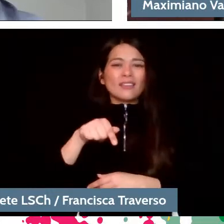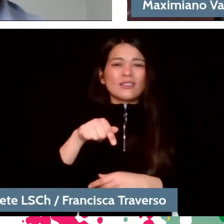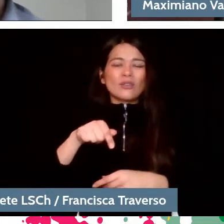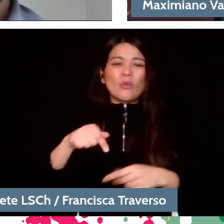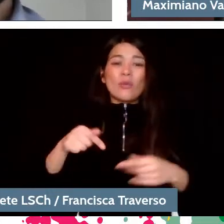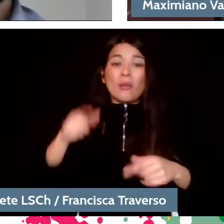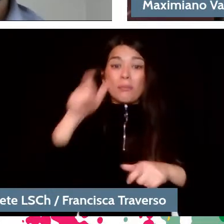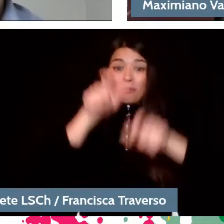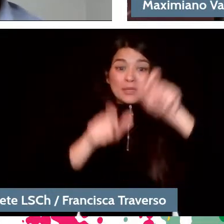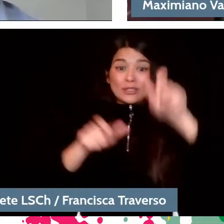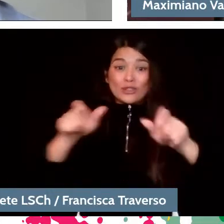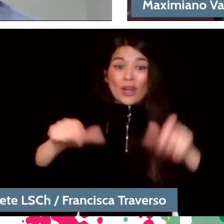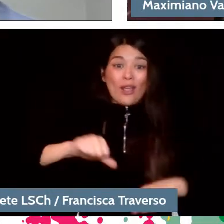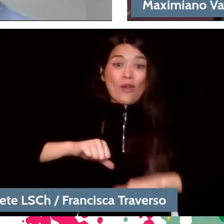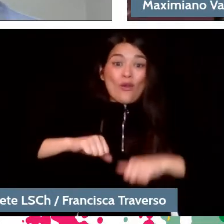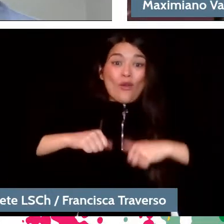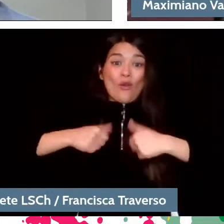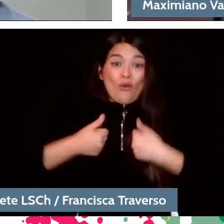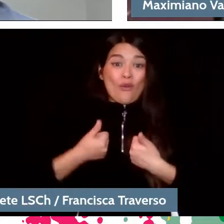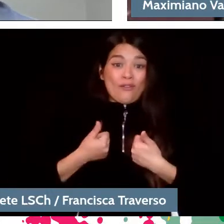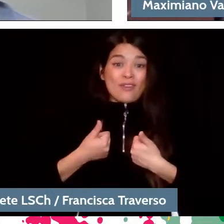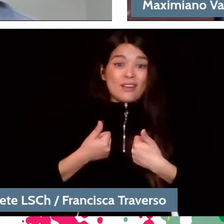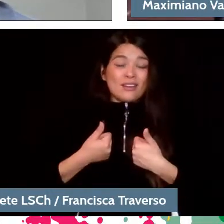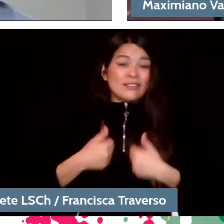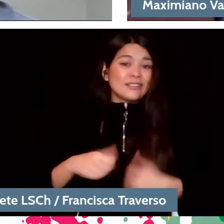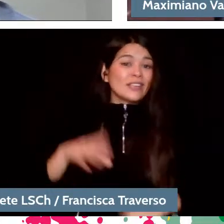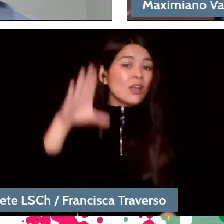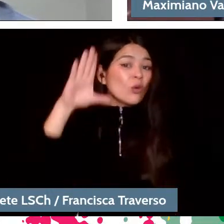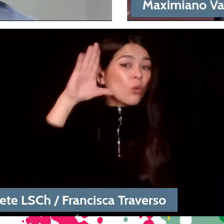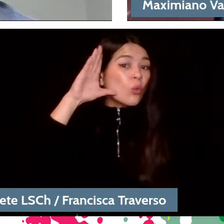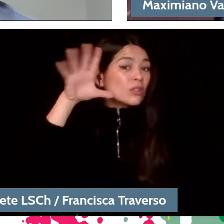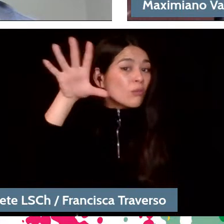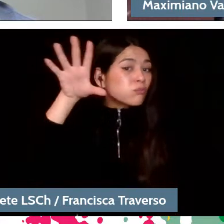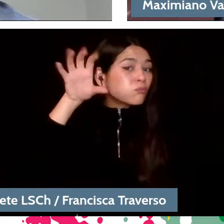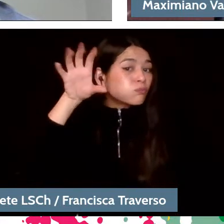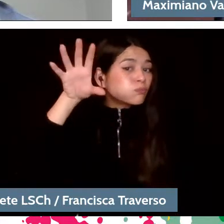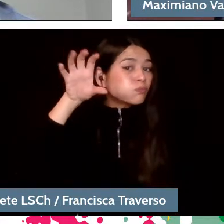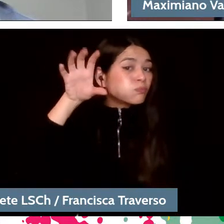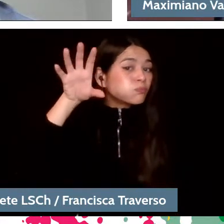who come to listen to music and who do not necessarily start to reason from the start.